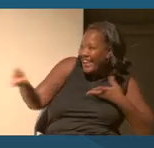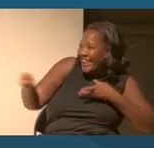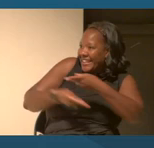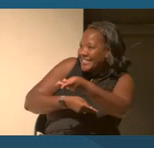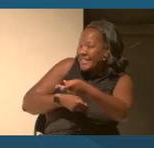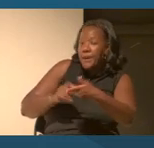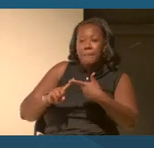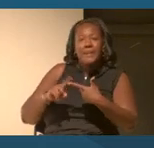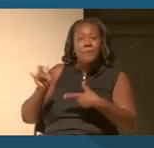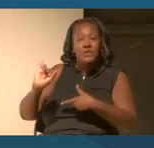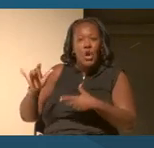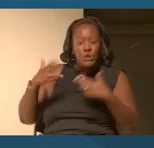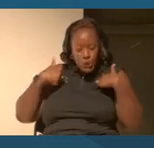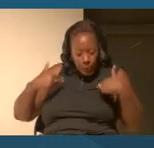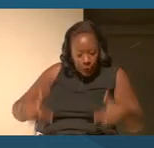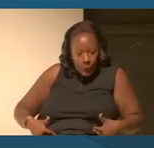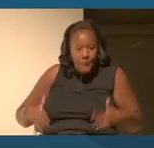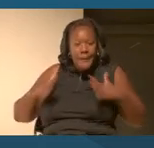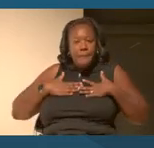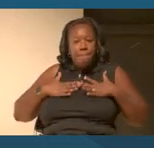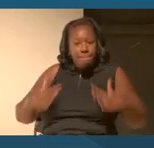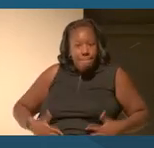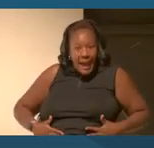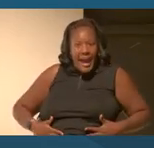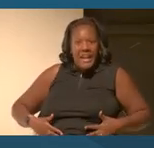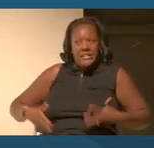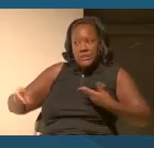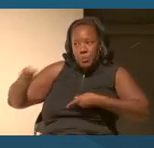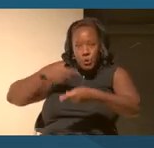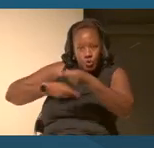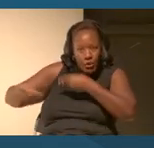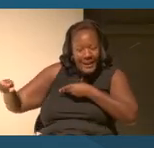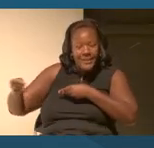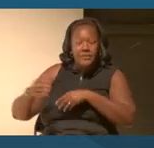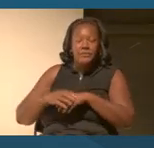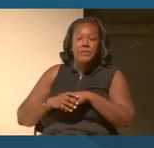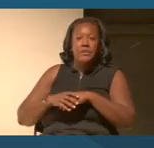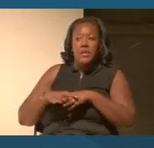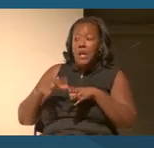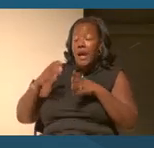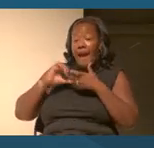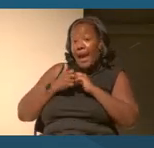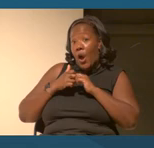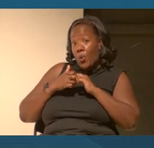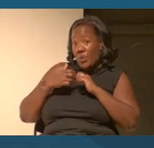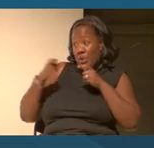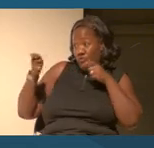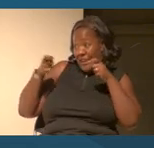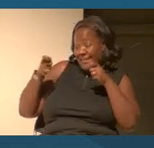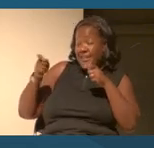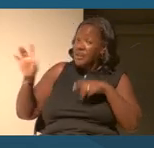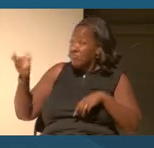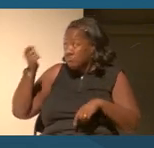bodies and in the regulation of those commodities. And this is a big task, right.